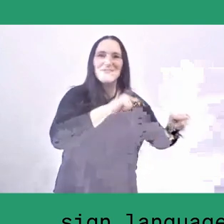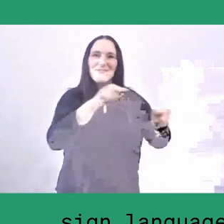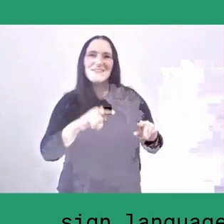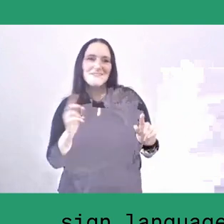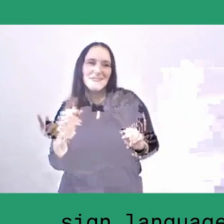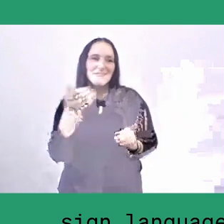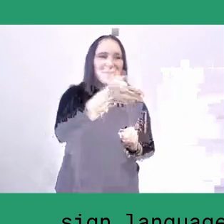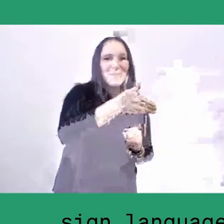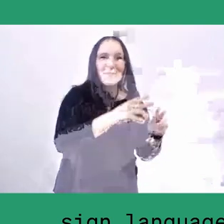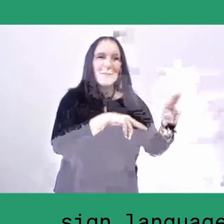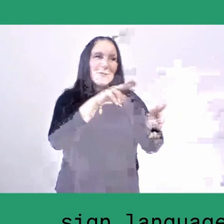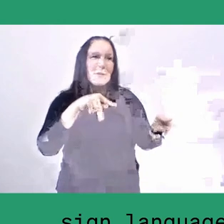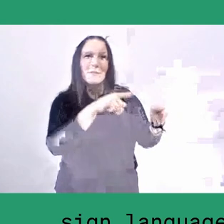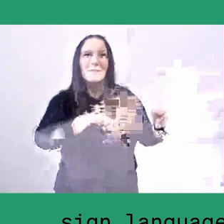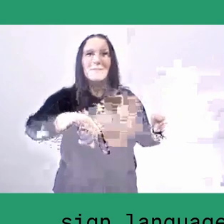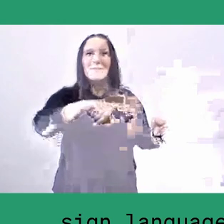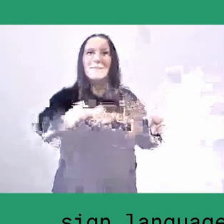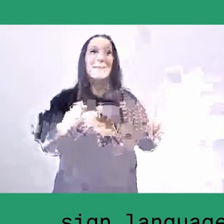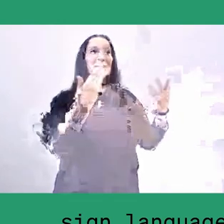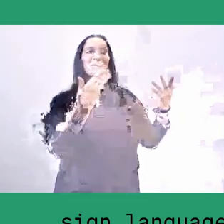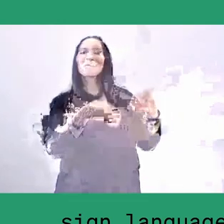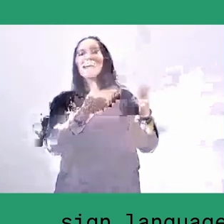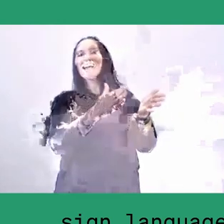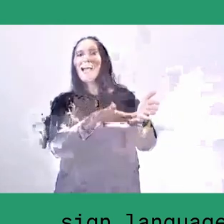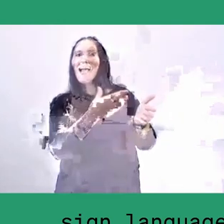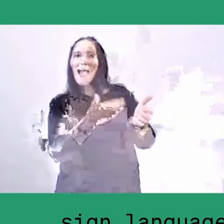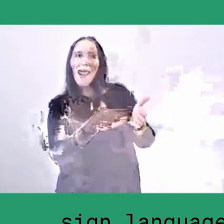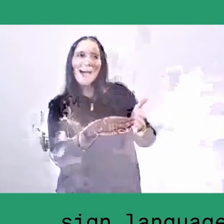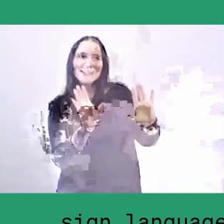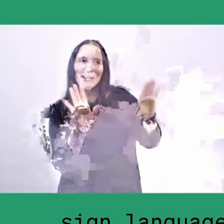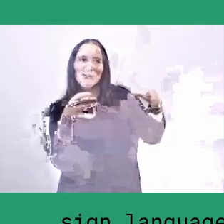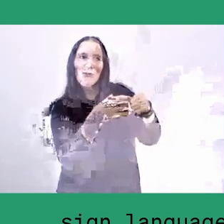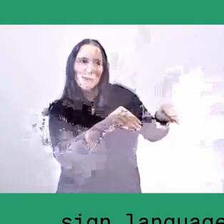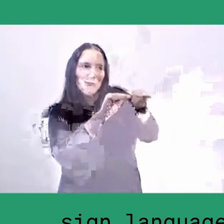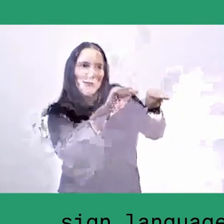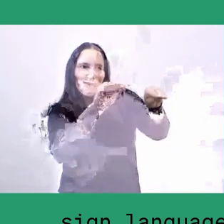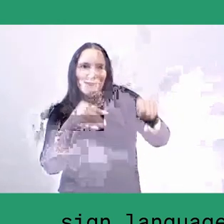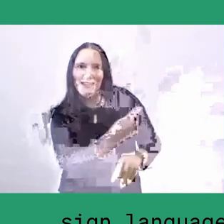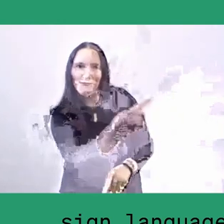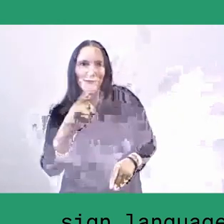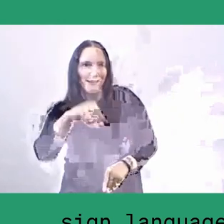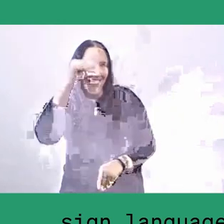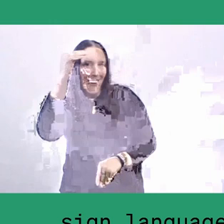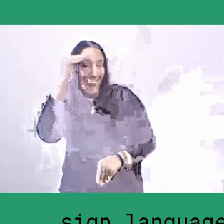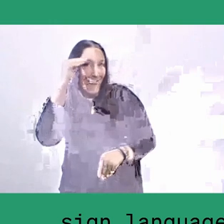can be an asylum for everybody to learn anywhere, in every corner of Salassae. Thank you very much.